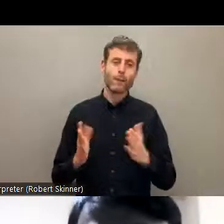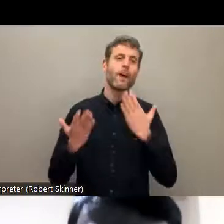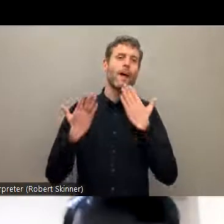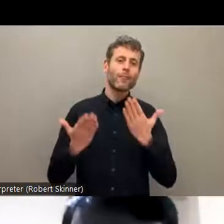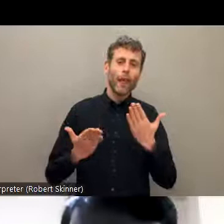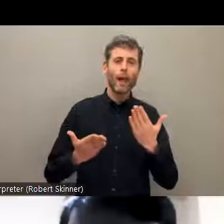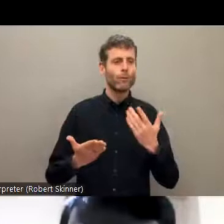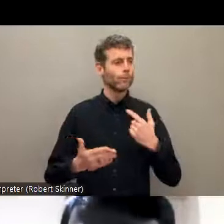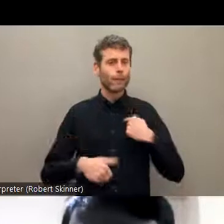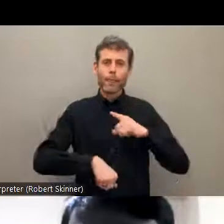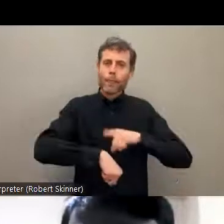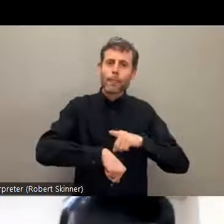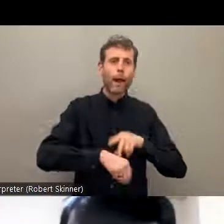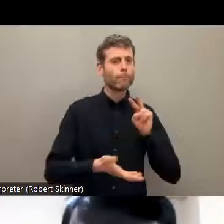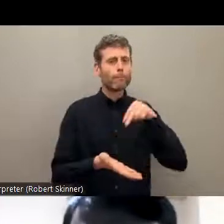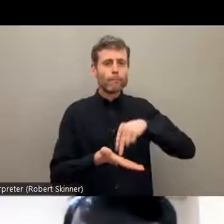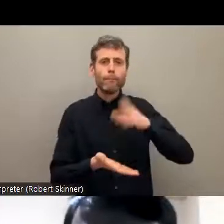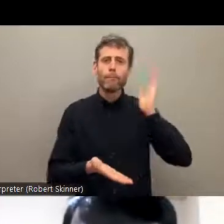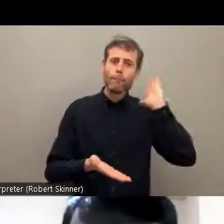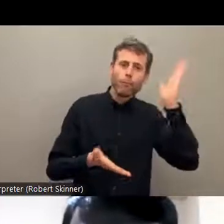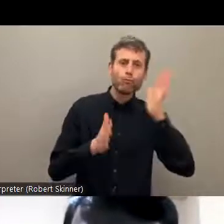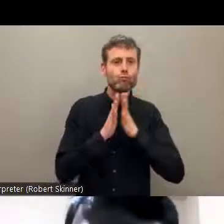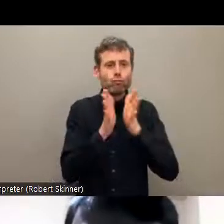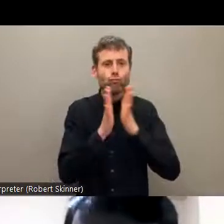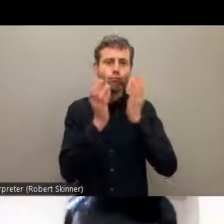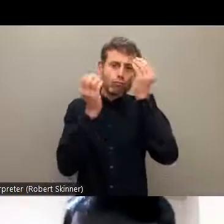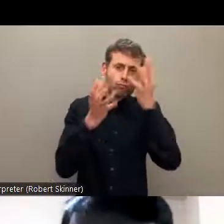me this opportunity to say some